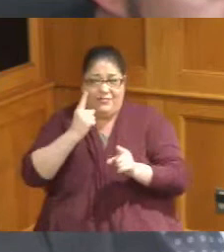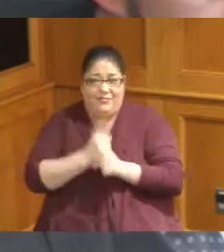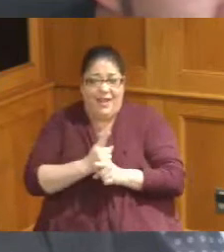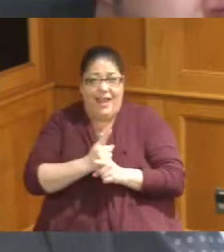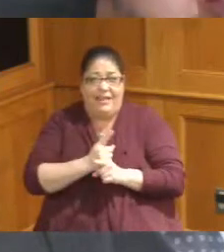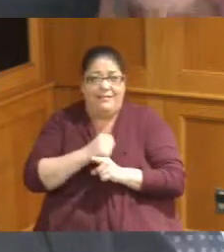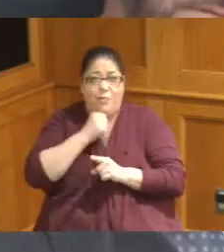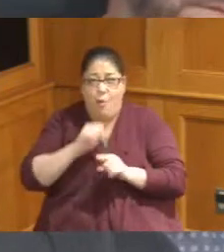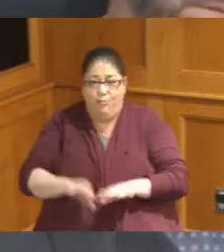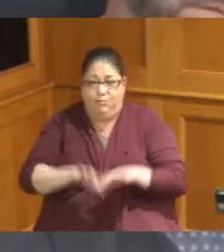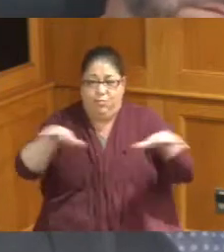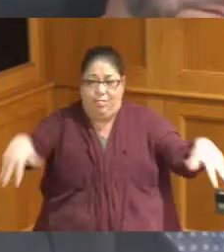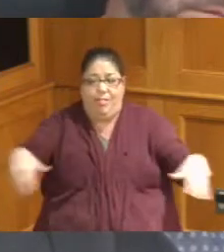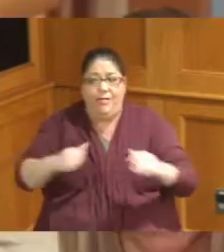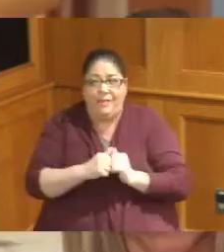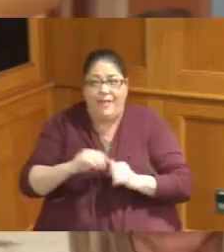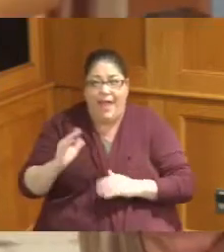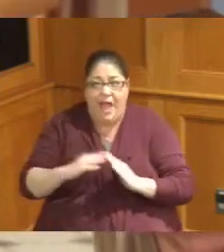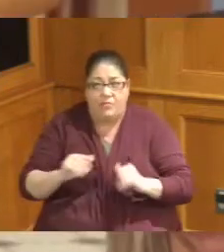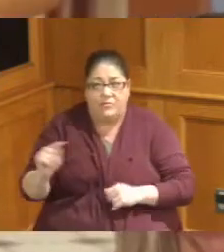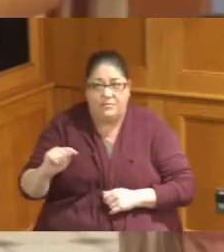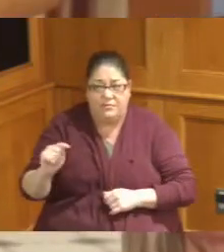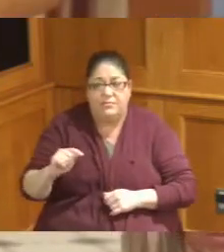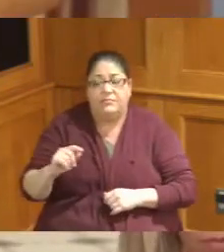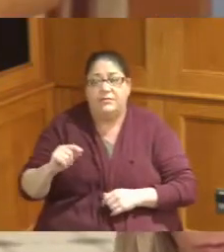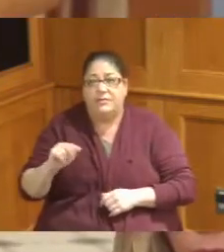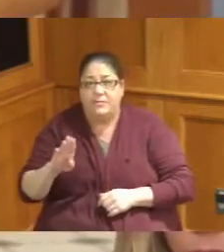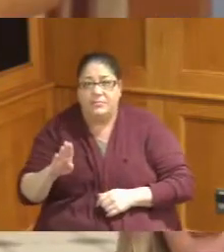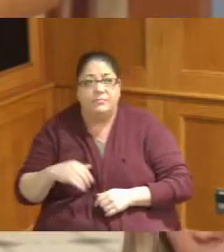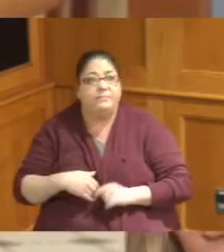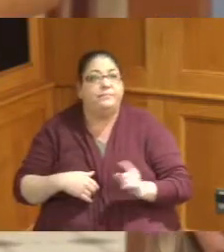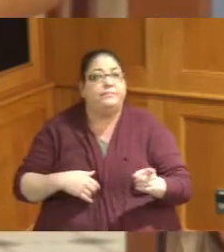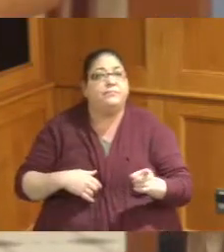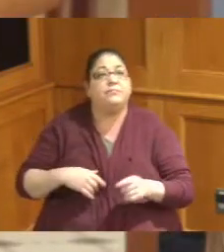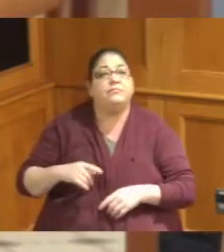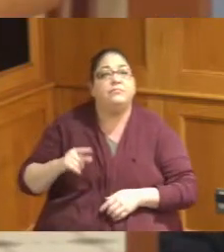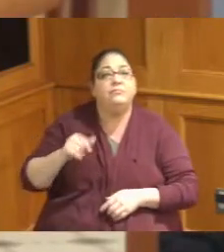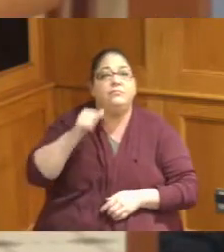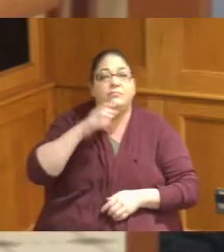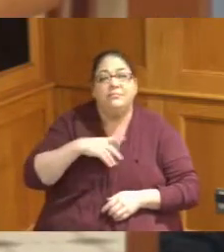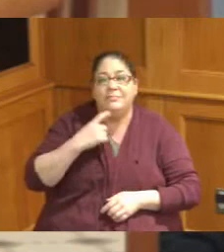right now we have we have received any calls saying that has been impacted by this so